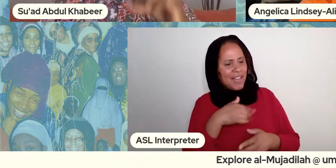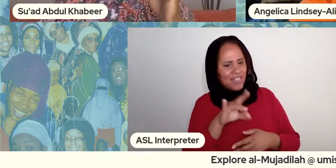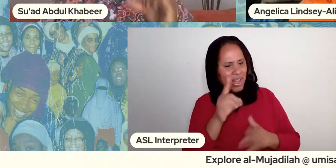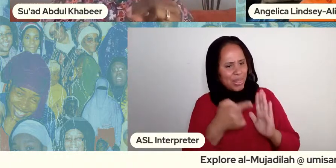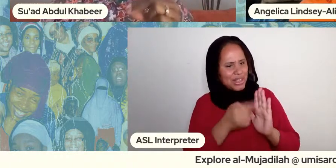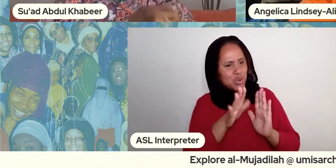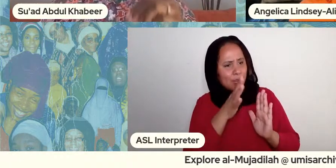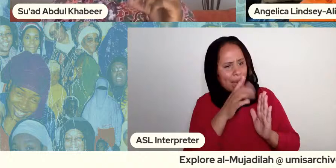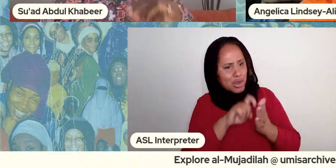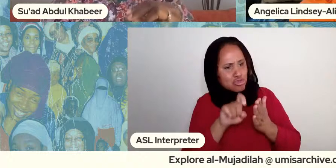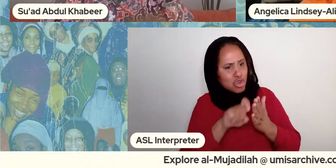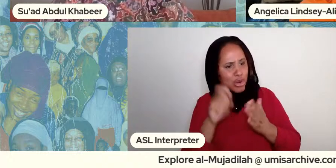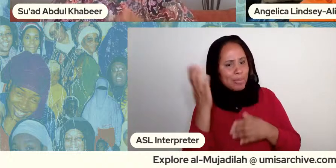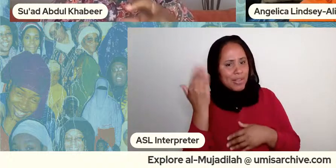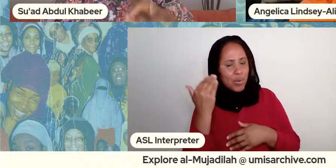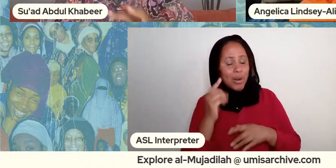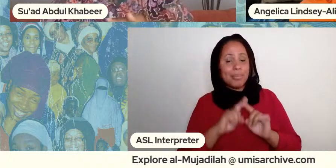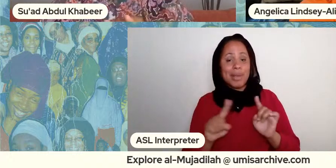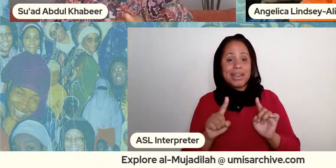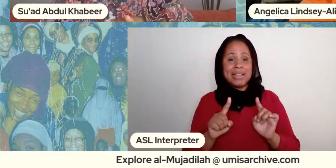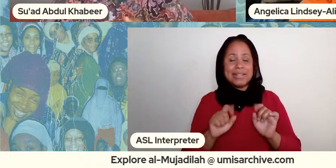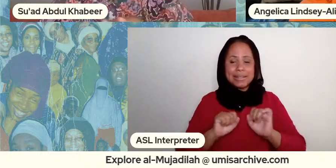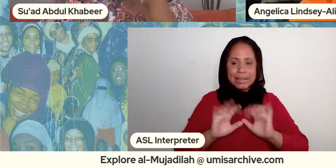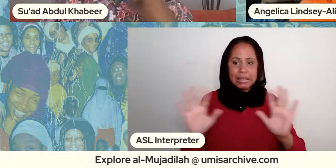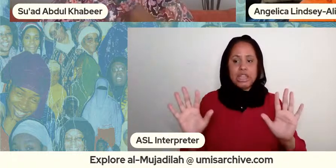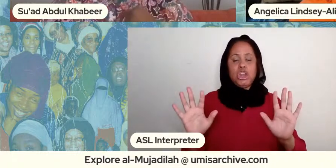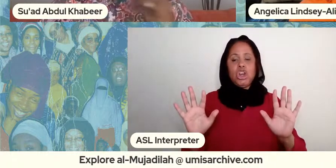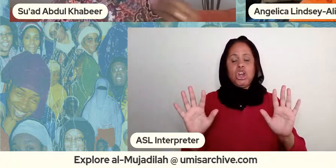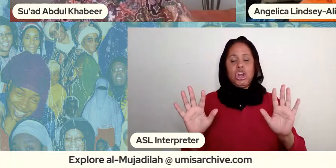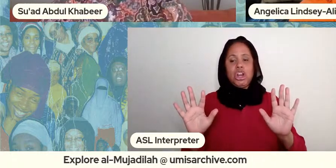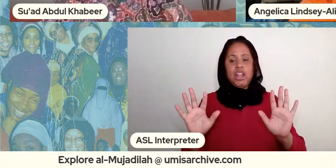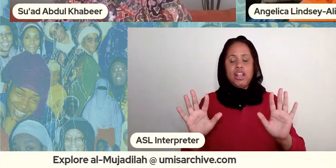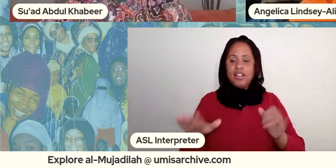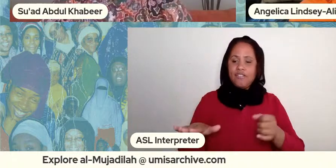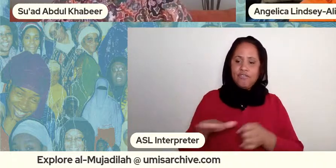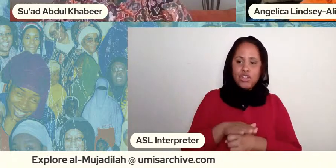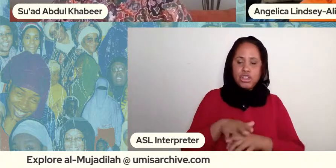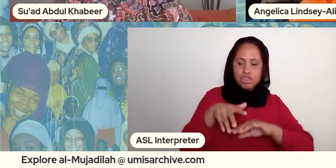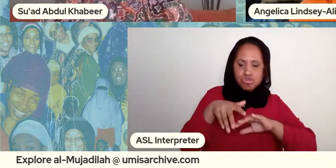systematic it's eloquent and it's fully grounded and like i'm muslim this is how we do things right